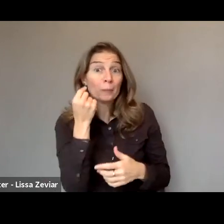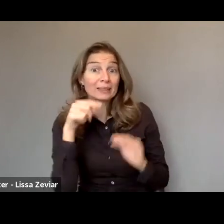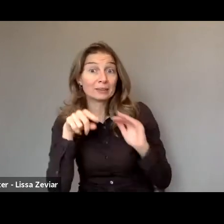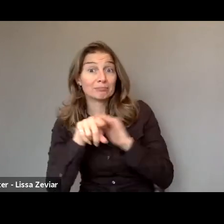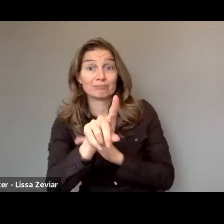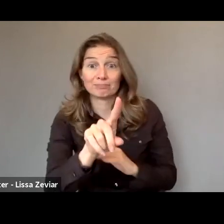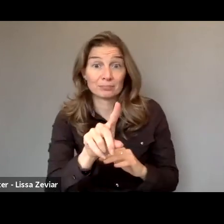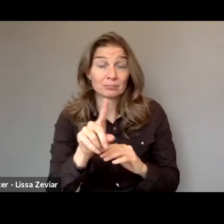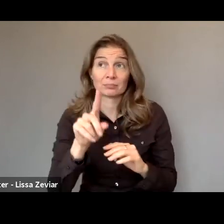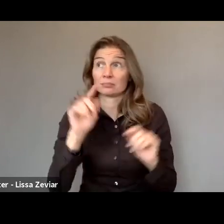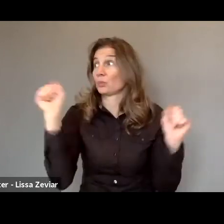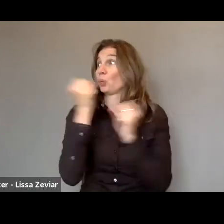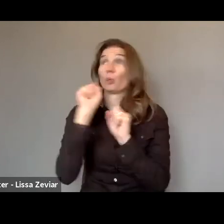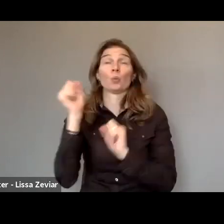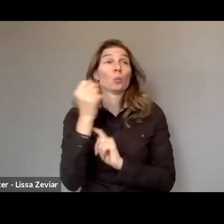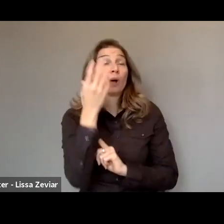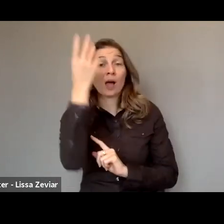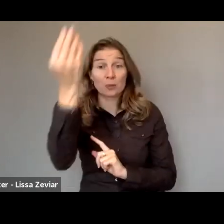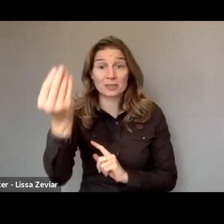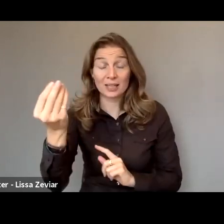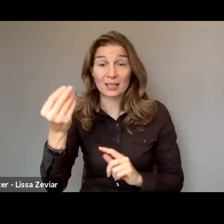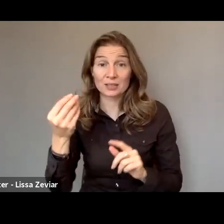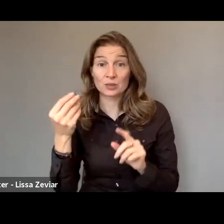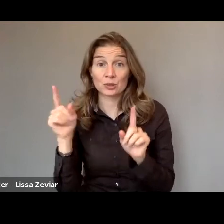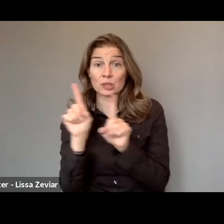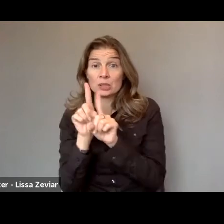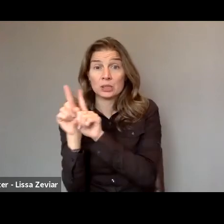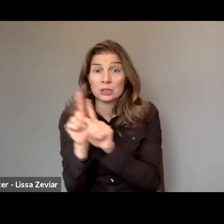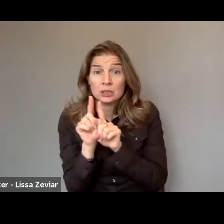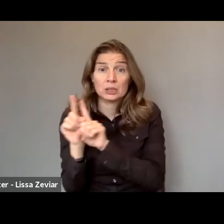during the first lockdown and probably continuing right now.